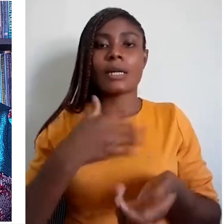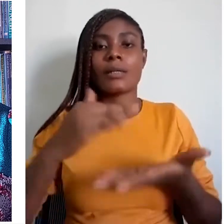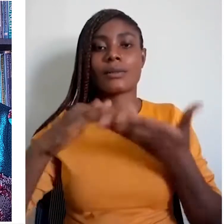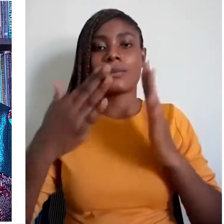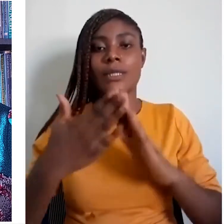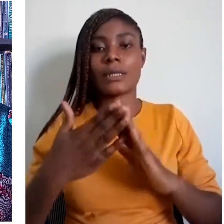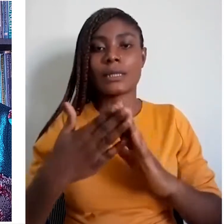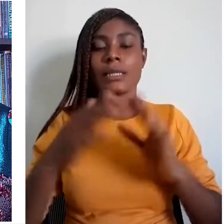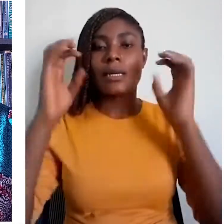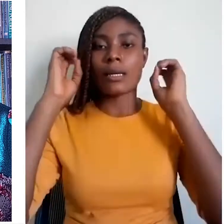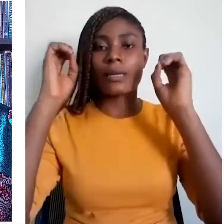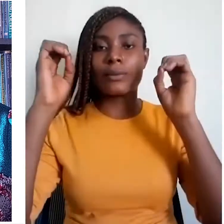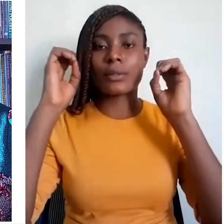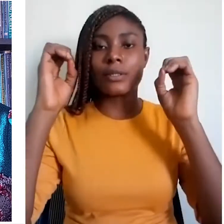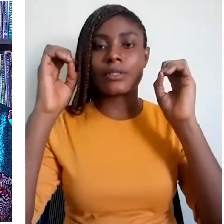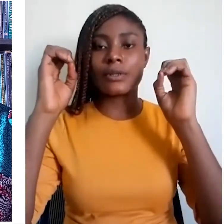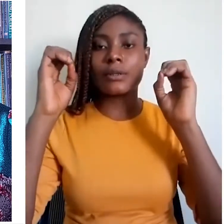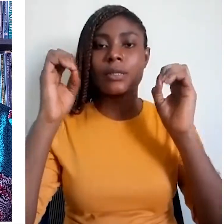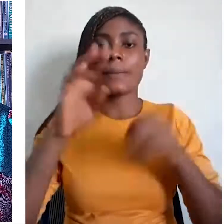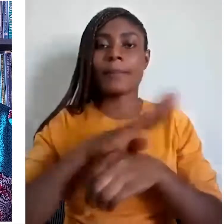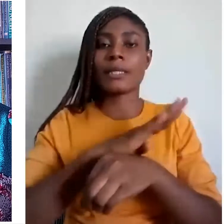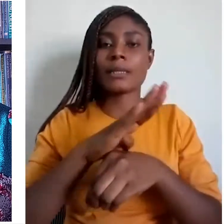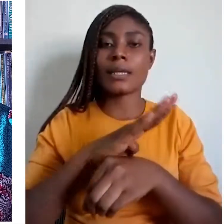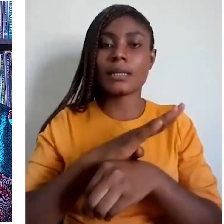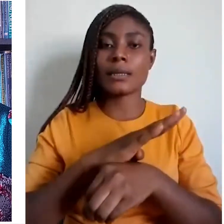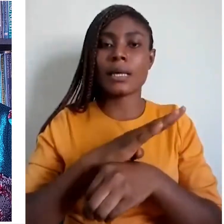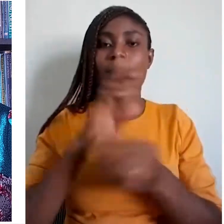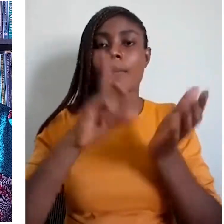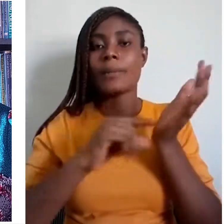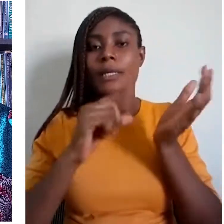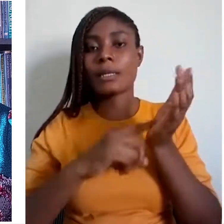education, business, media, etc.